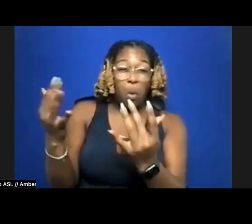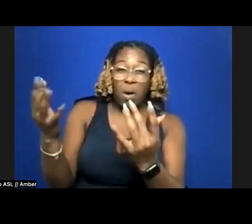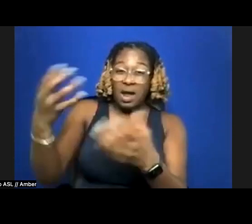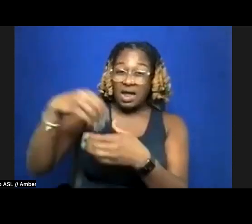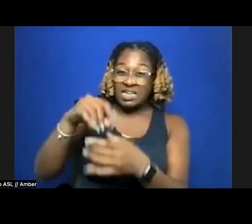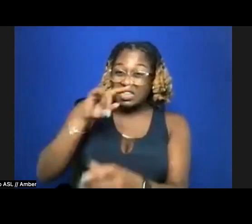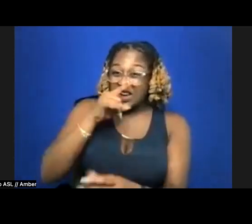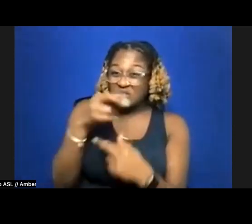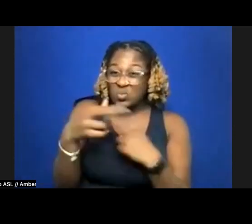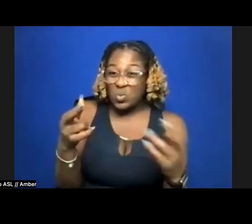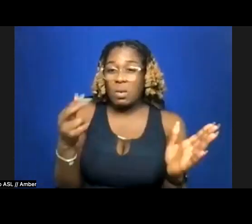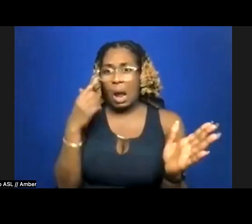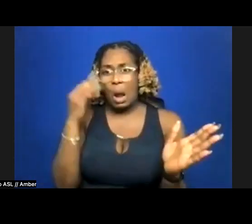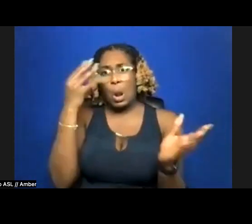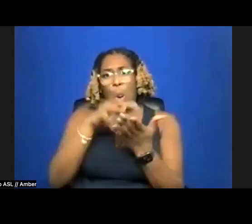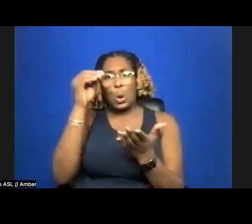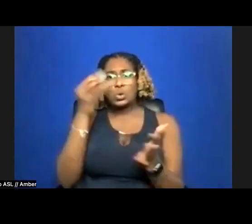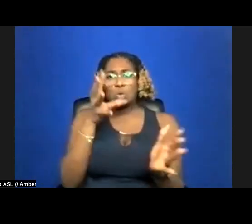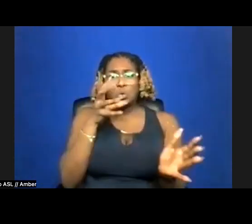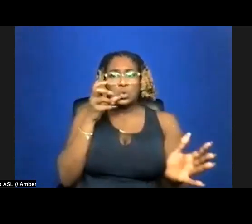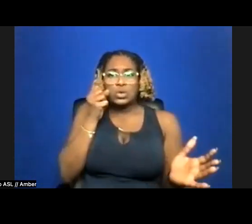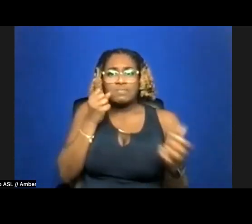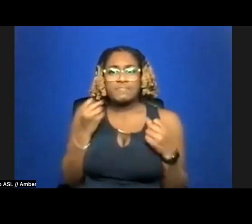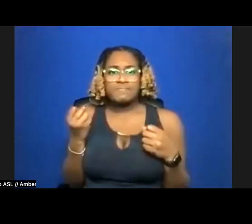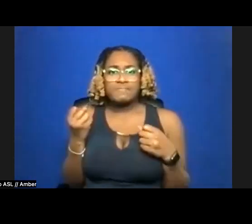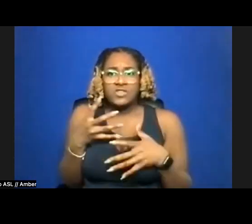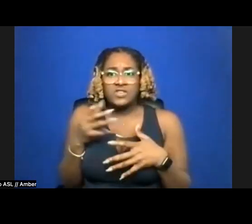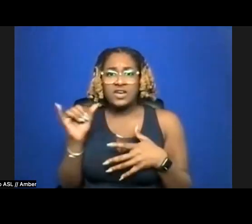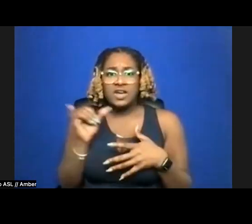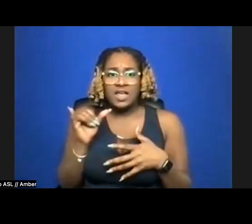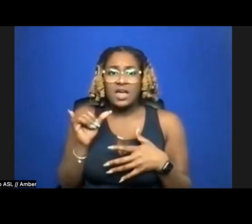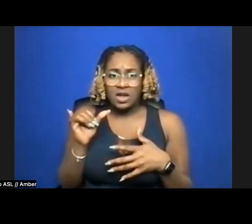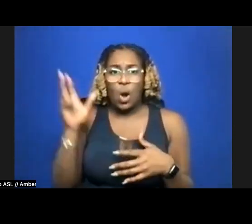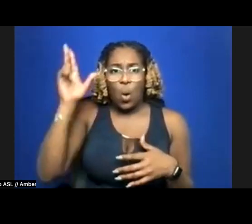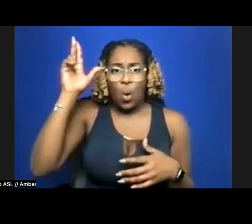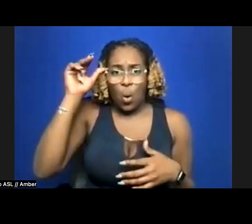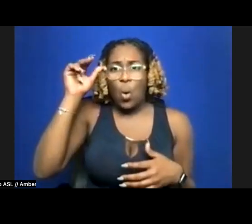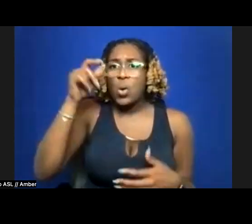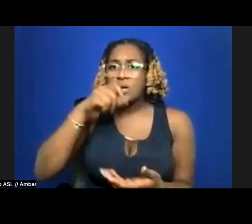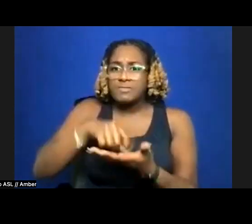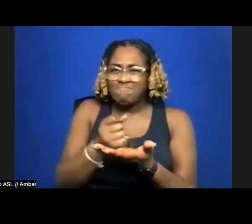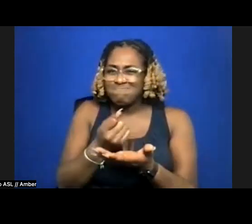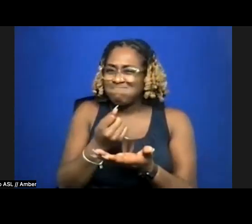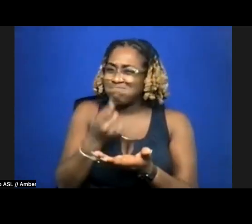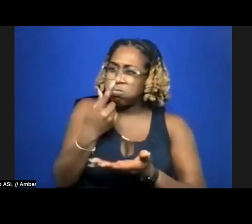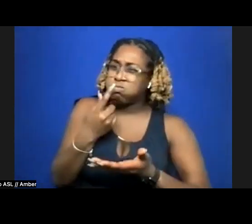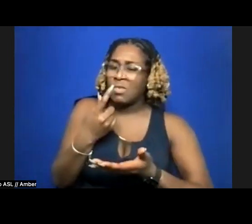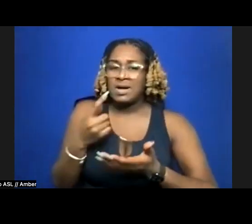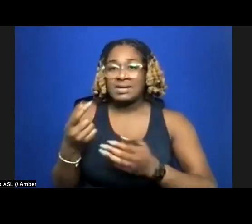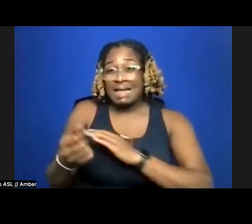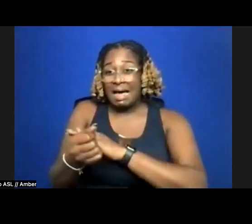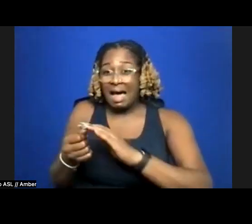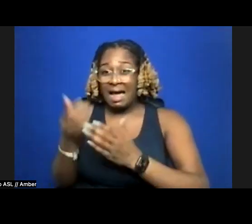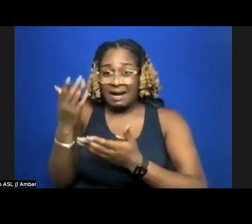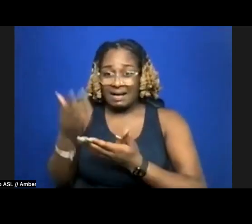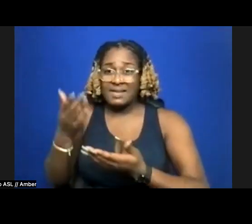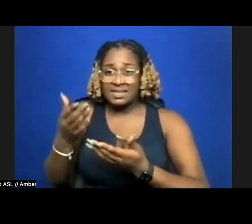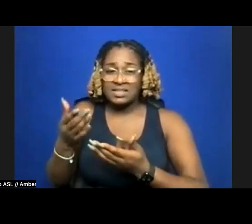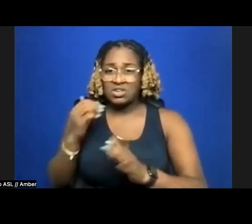to swallow fear like a horse pill, to hide evidence, (to shun dolls) to pray